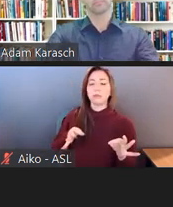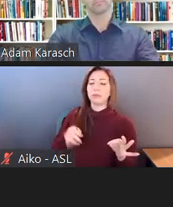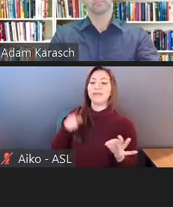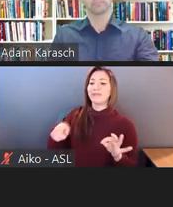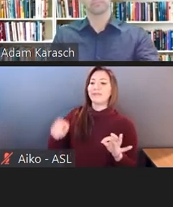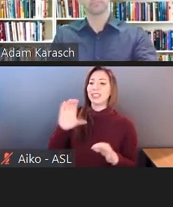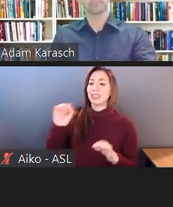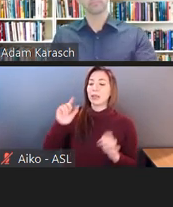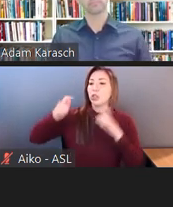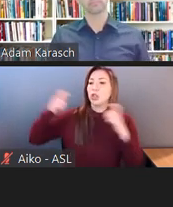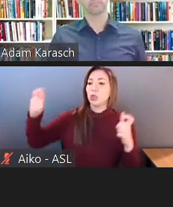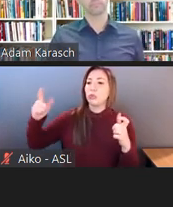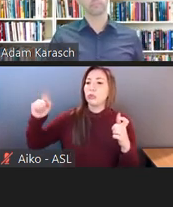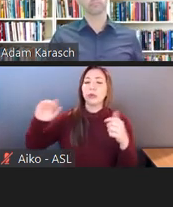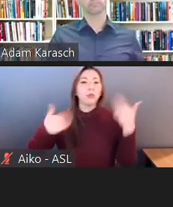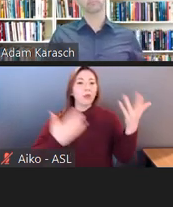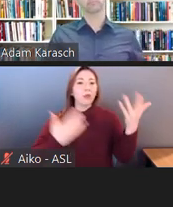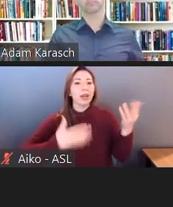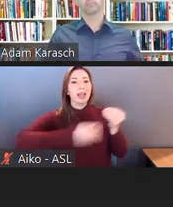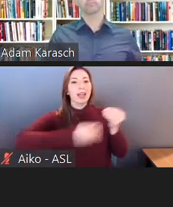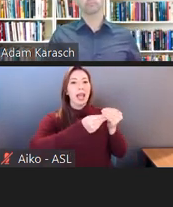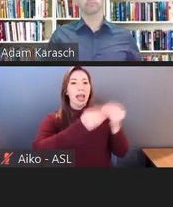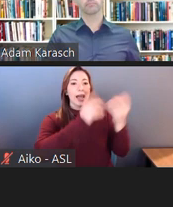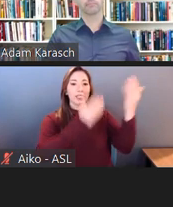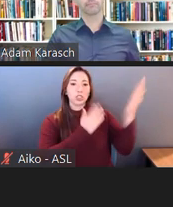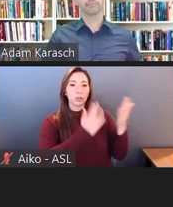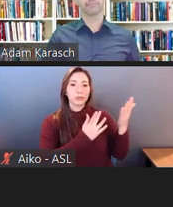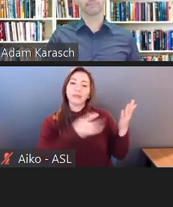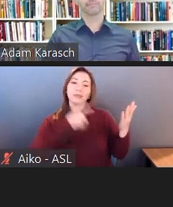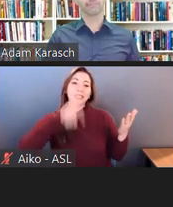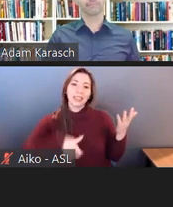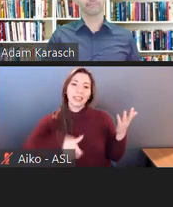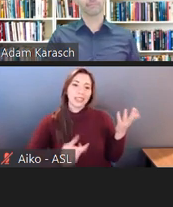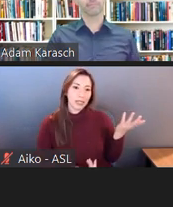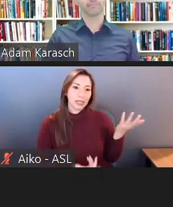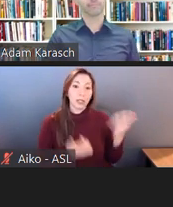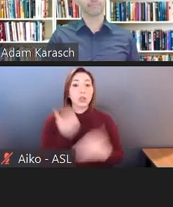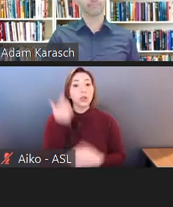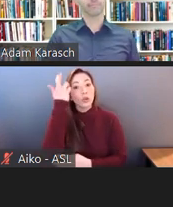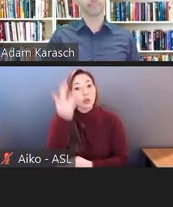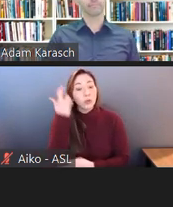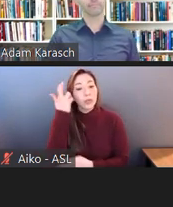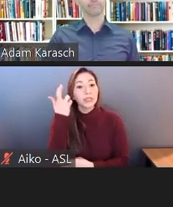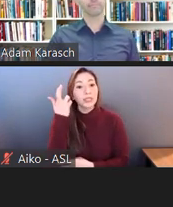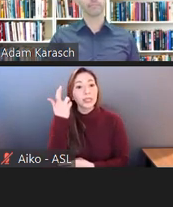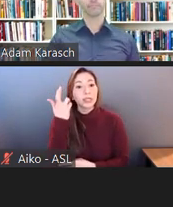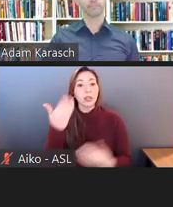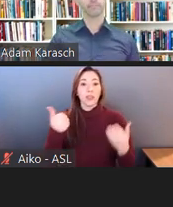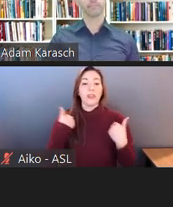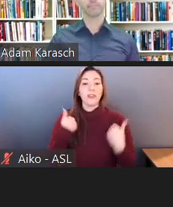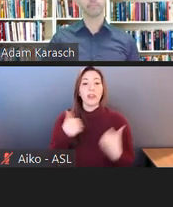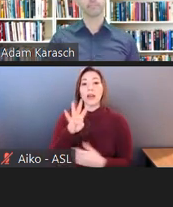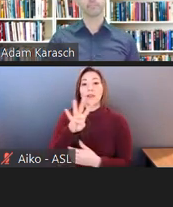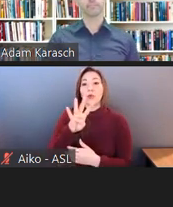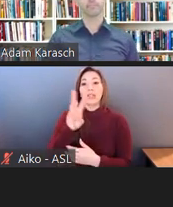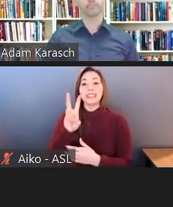And the reason was because there were 46,000 video files